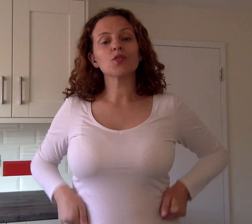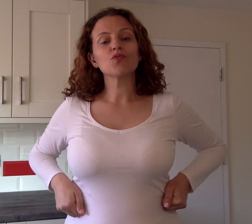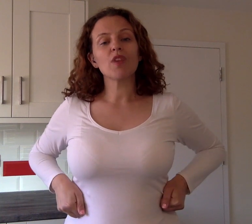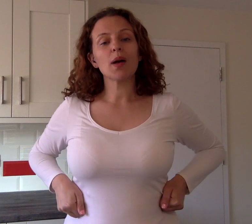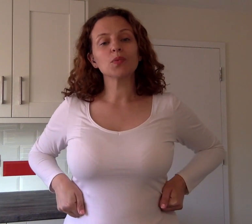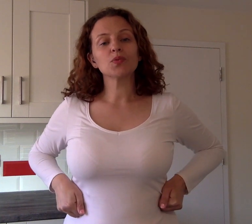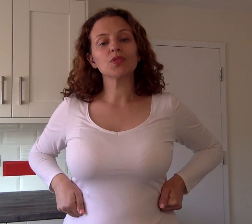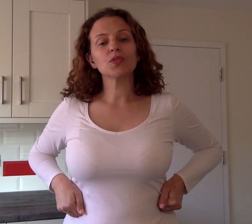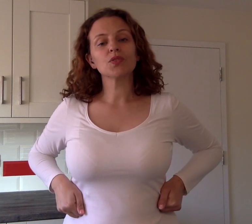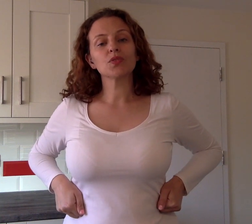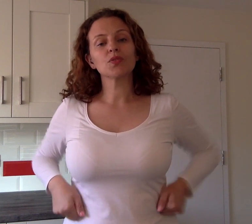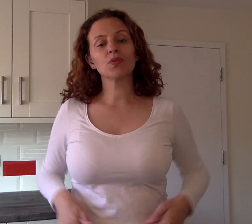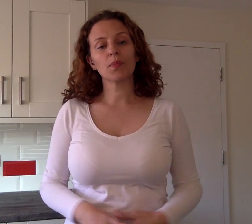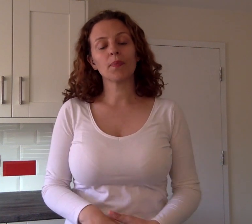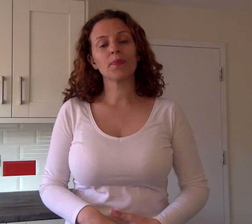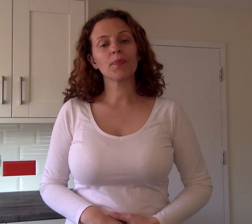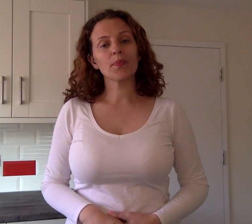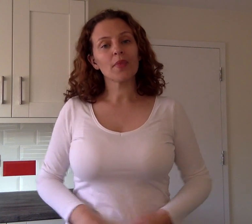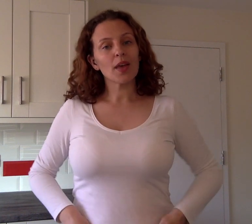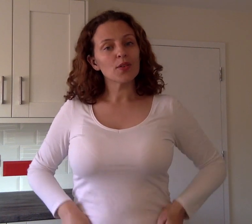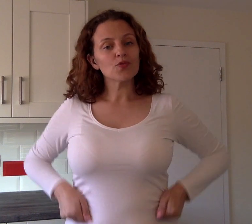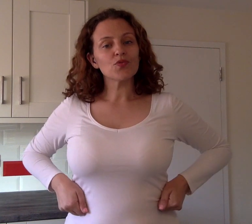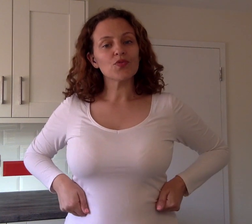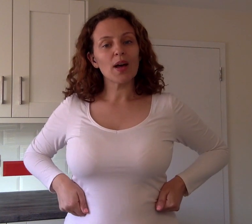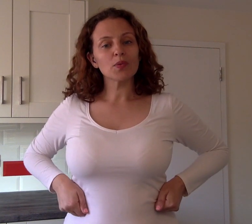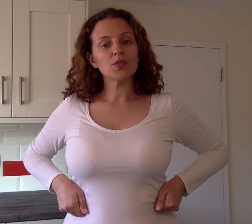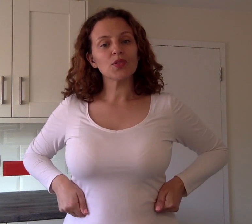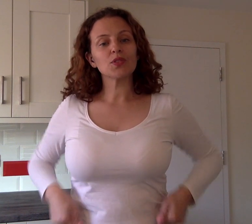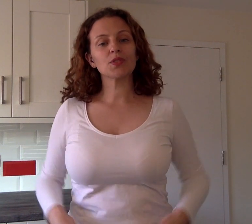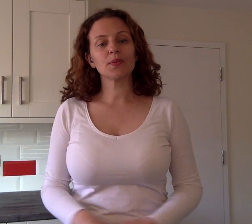TROUSERS